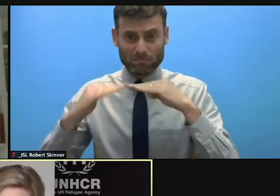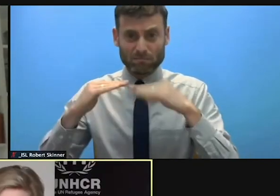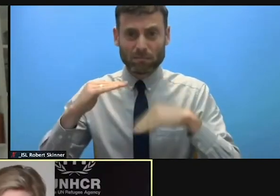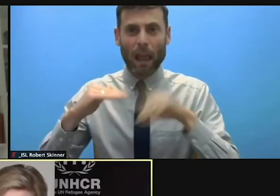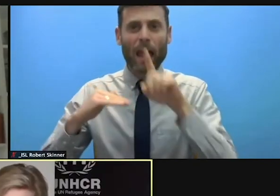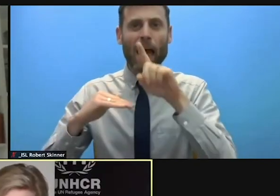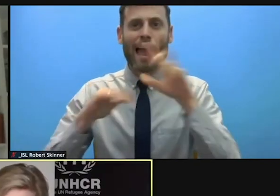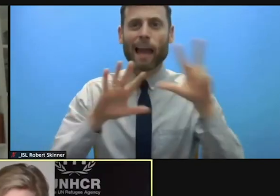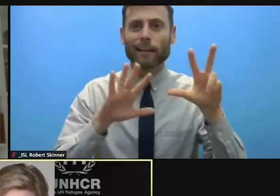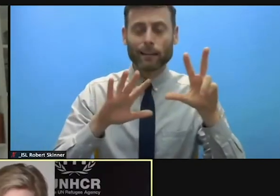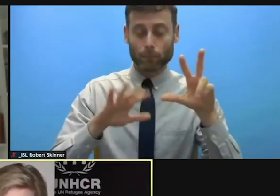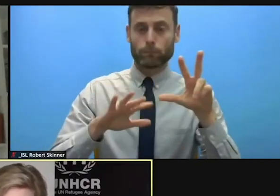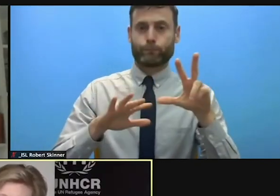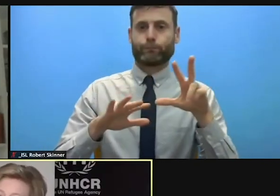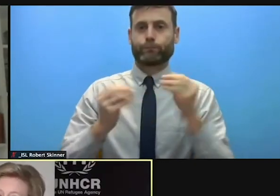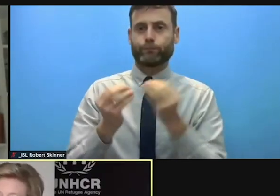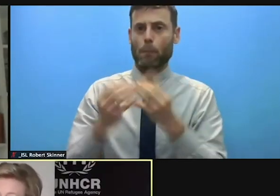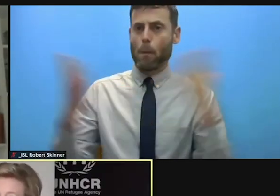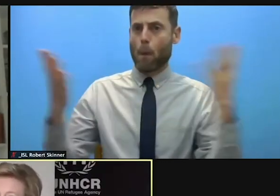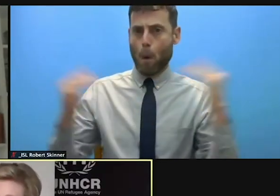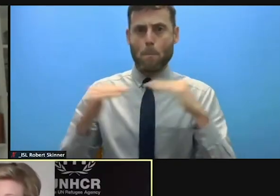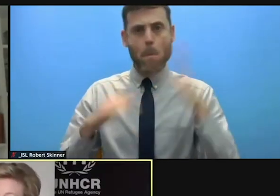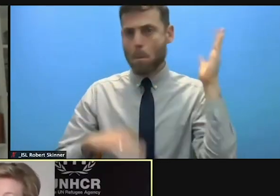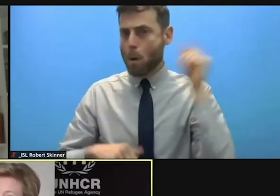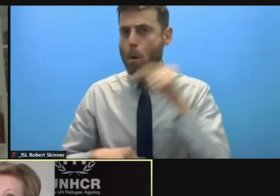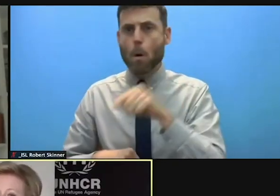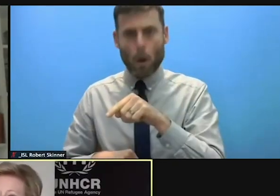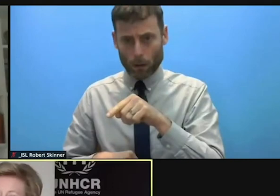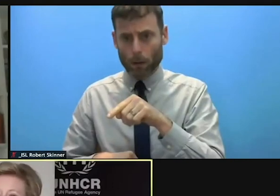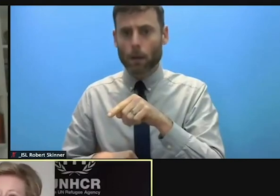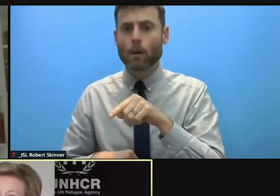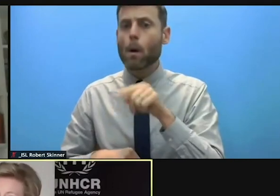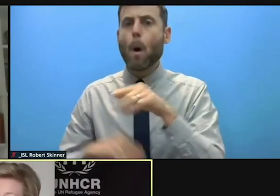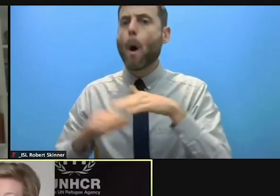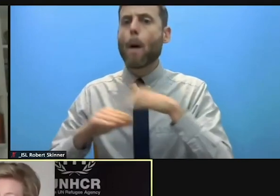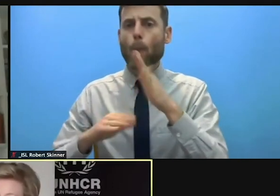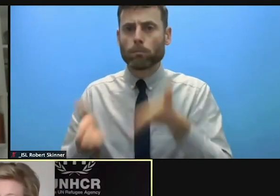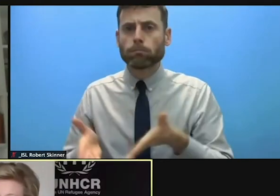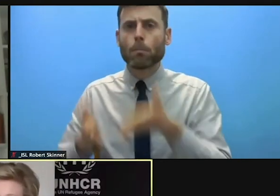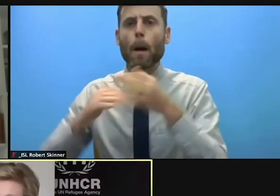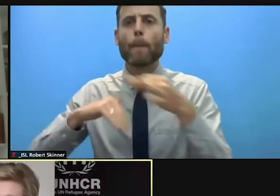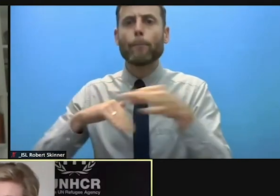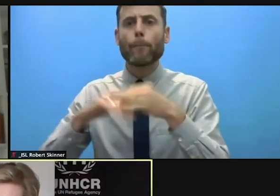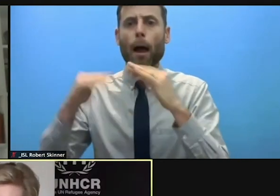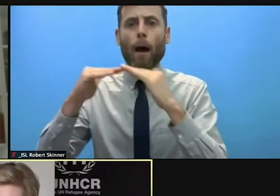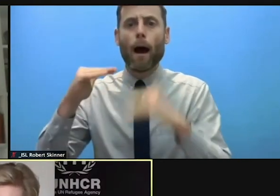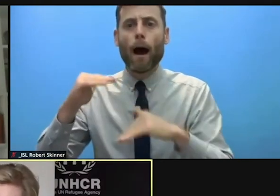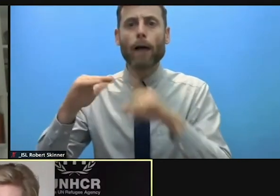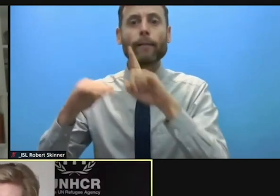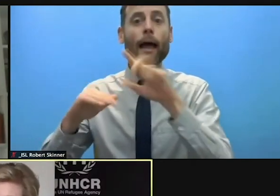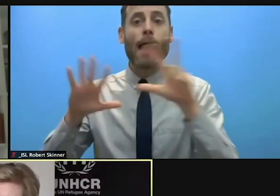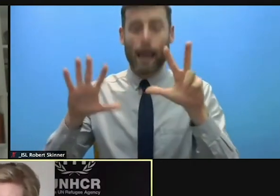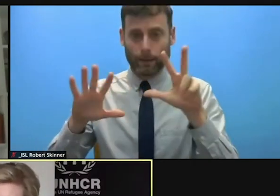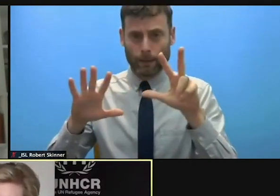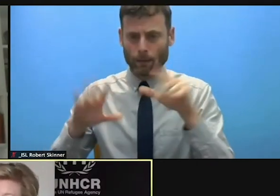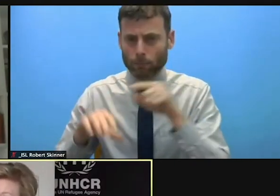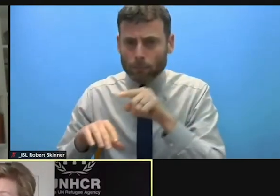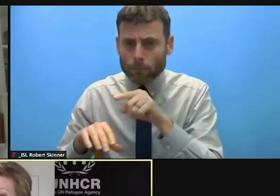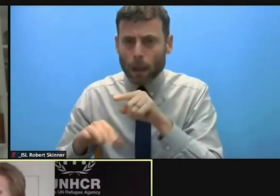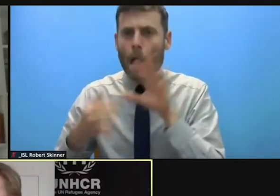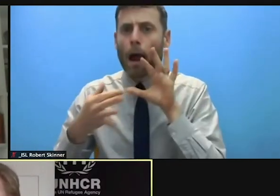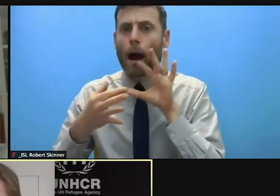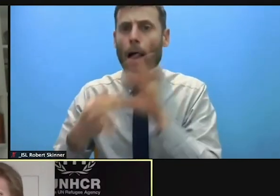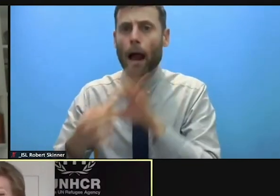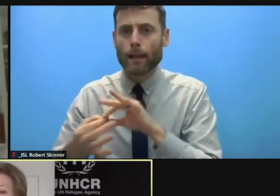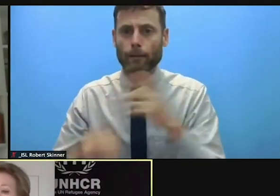great level of interconnected consequences that reflect the climate the COVID crisis, but also